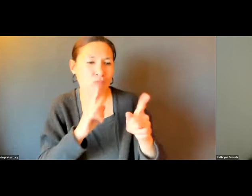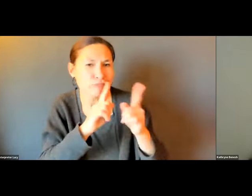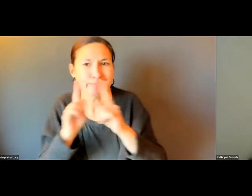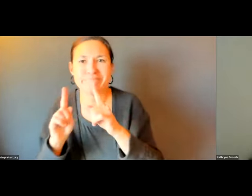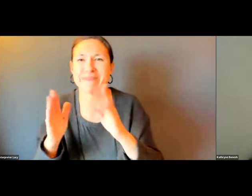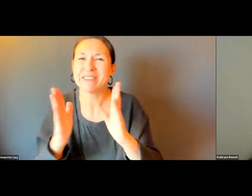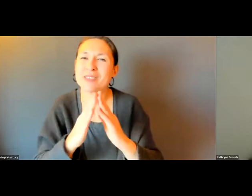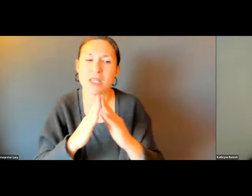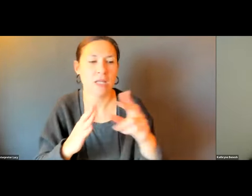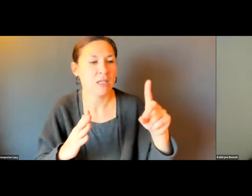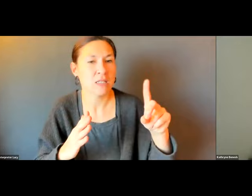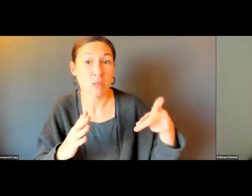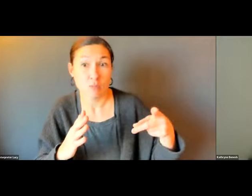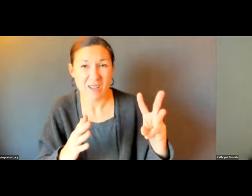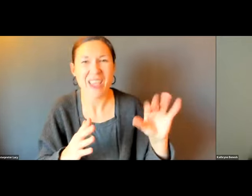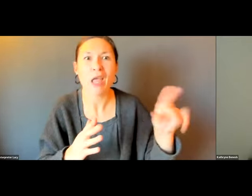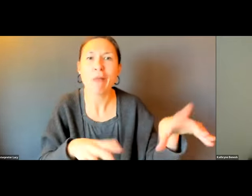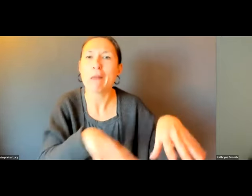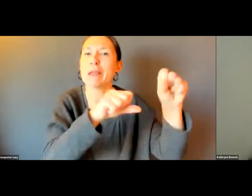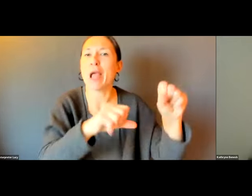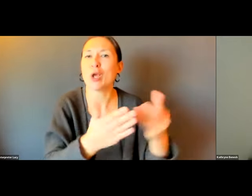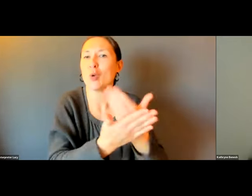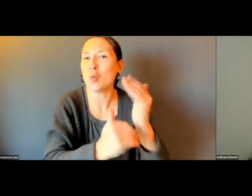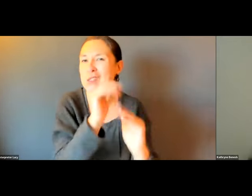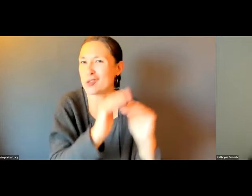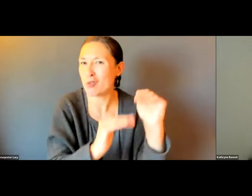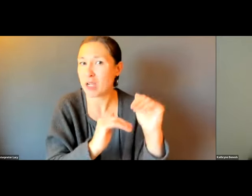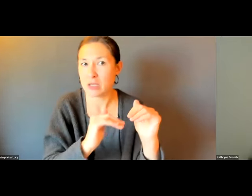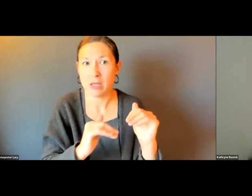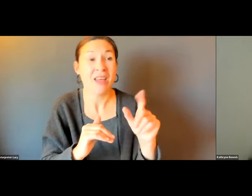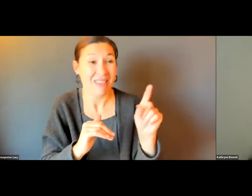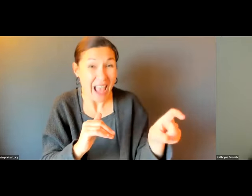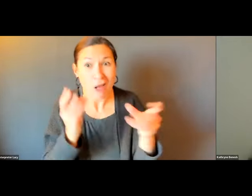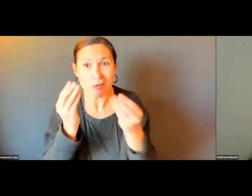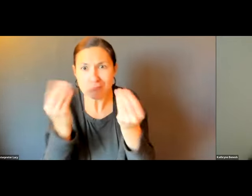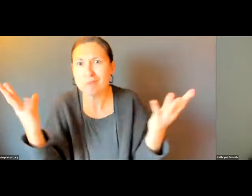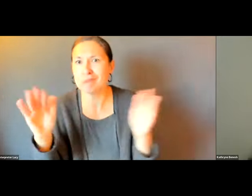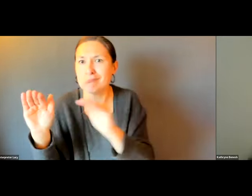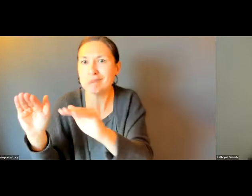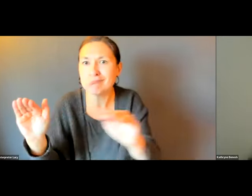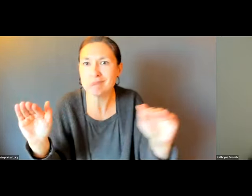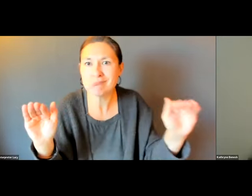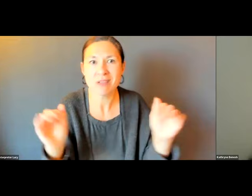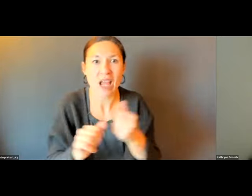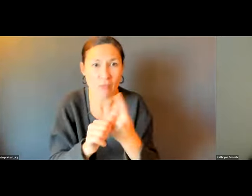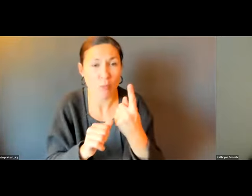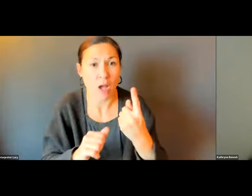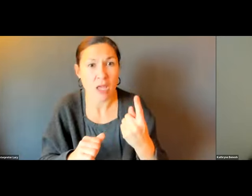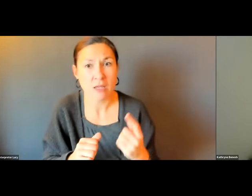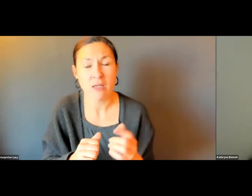INVESTIGATE. WE KNOW WHEN WE TALK TO THE DPWs, WHEN CONSTRUCTION PROJECTS HAPPEN, I KNOW SOMETIMES NOT